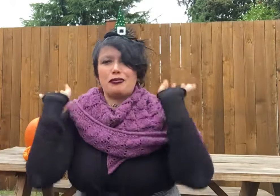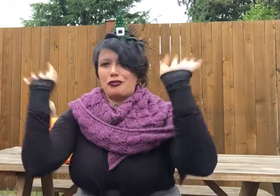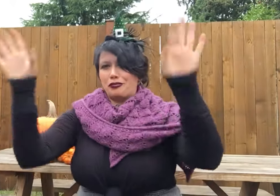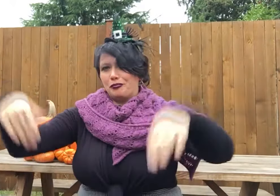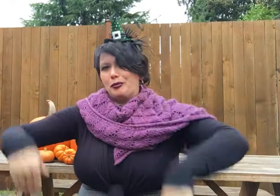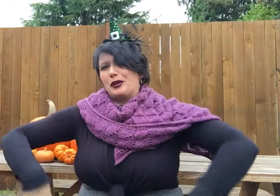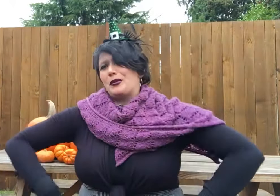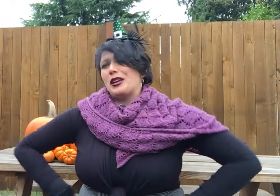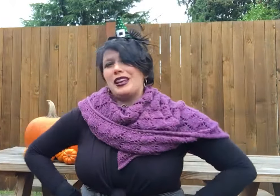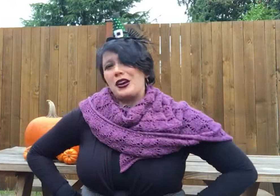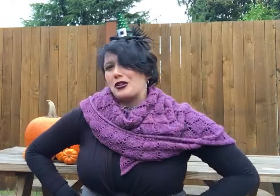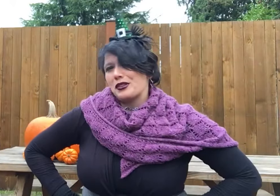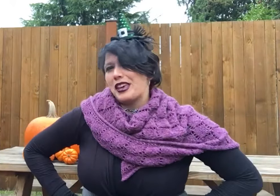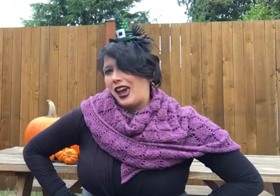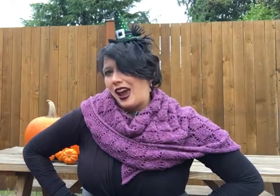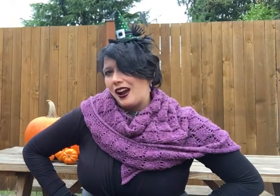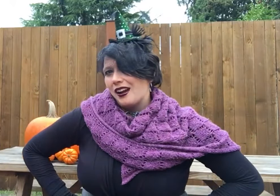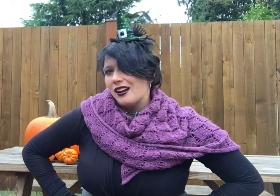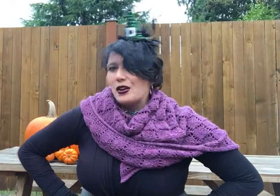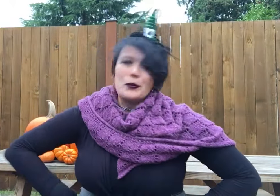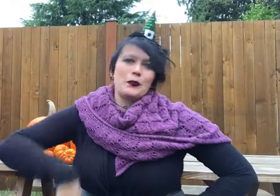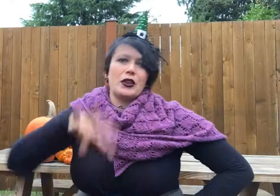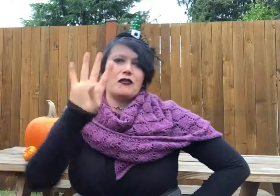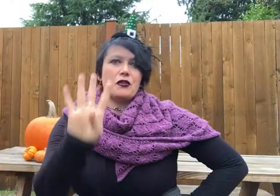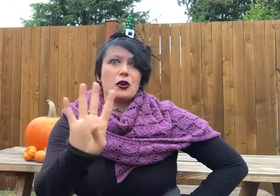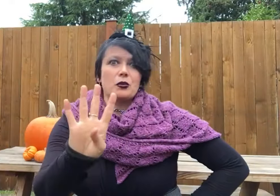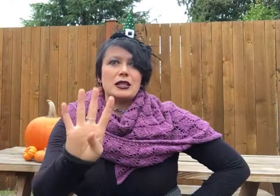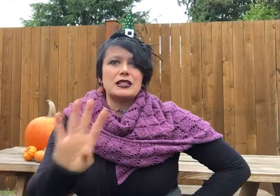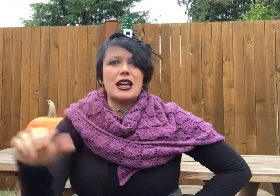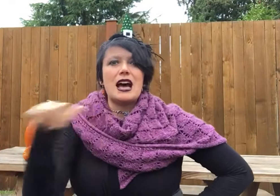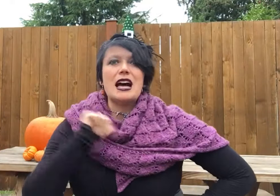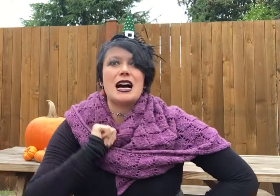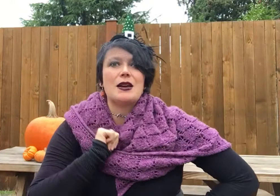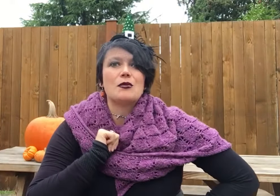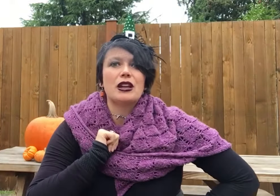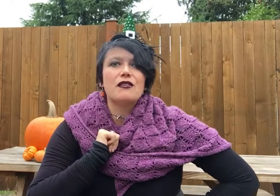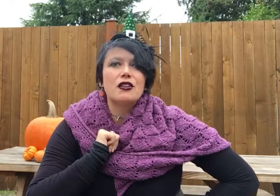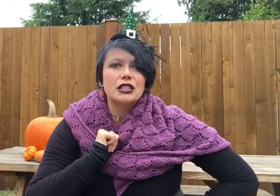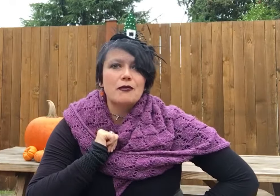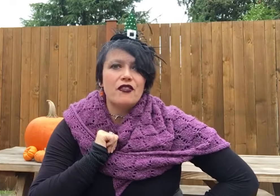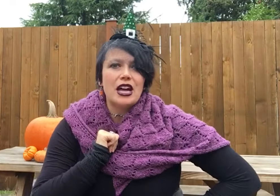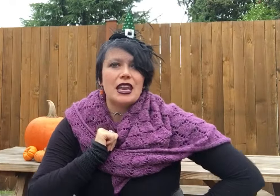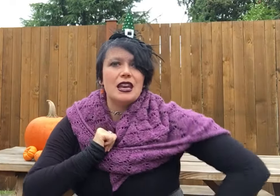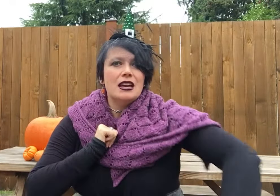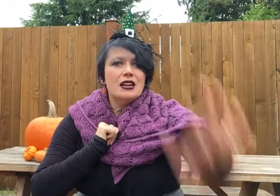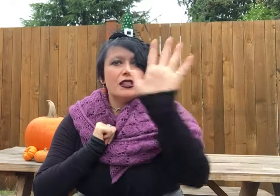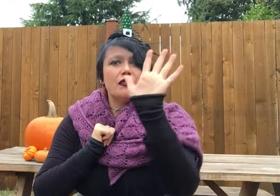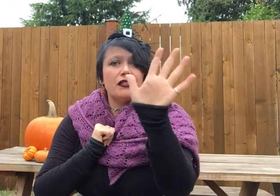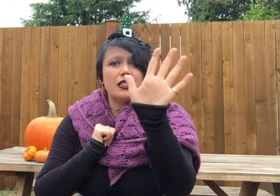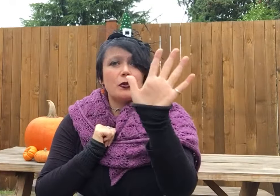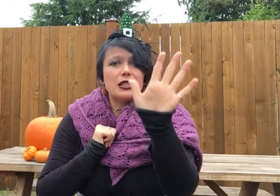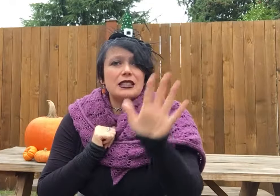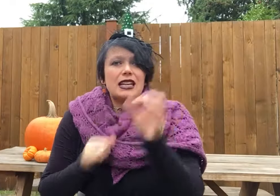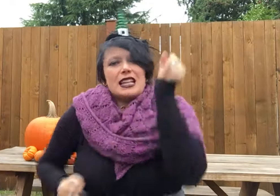The third one said, "But we don't care!" The forth one said, "I'm ready for some fun!"